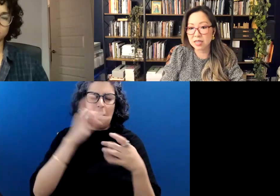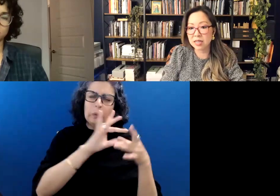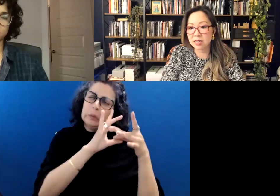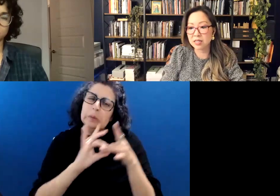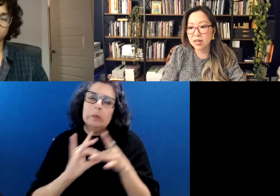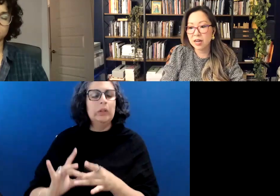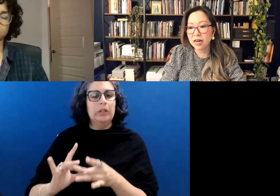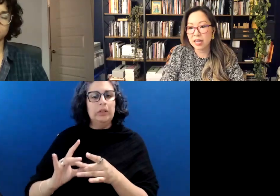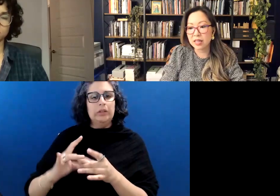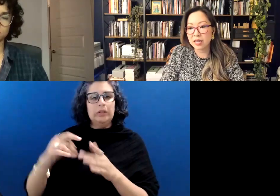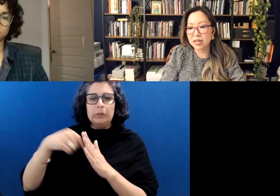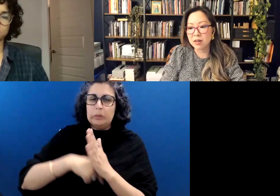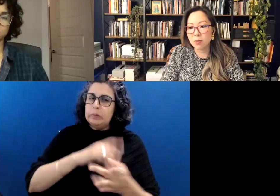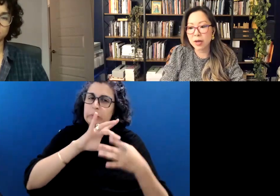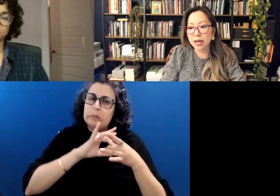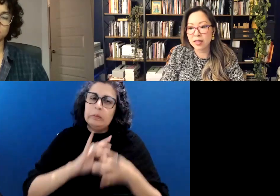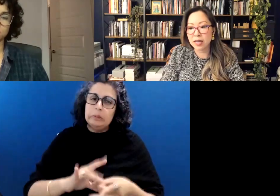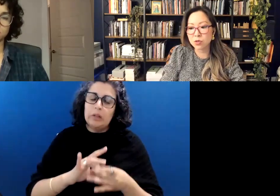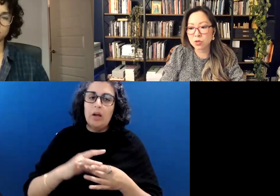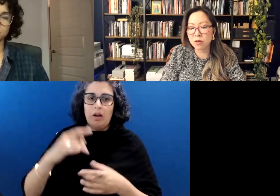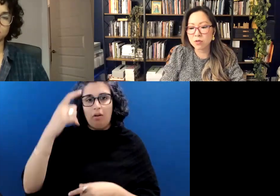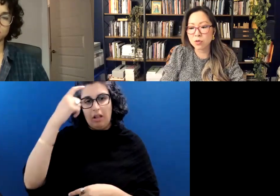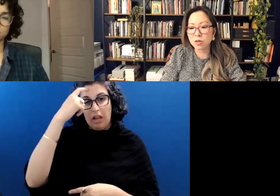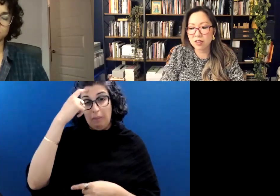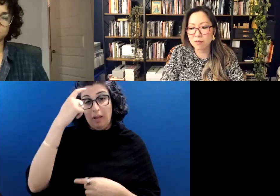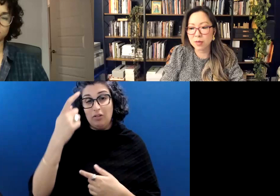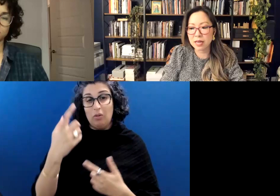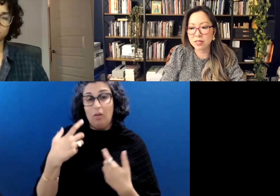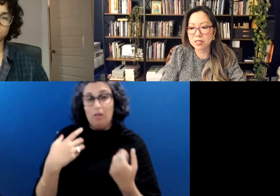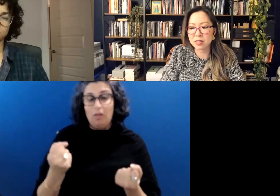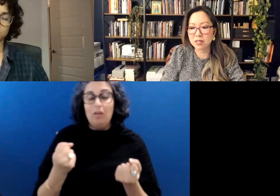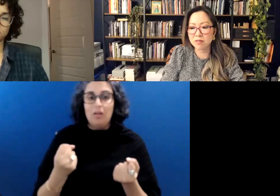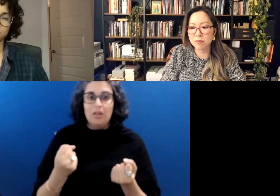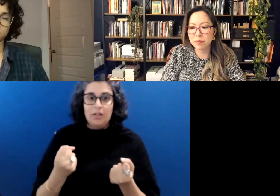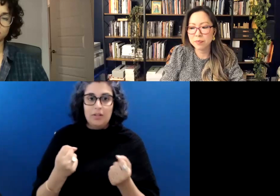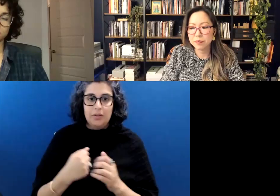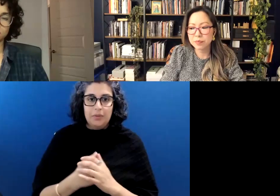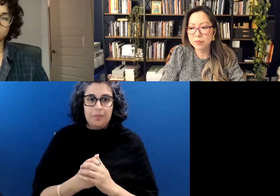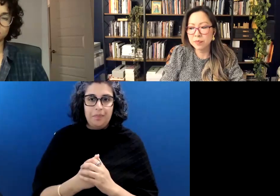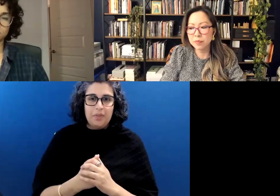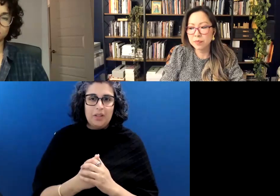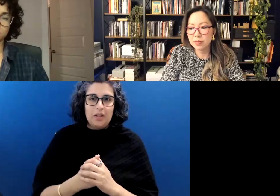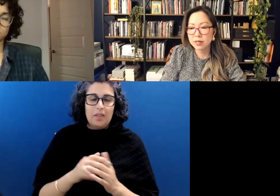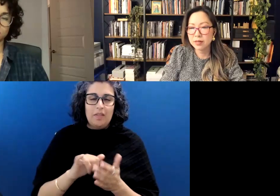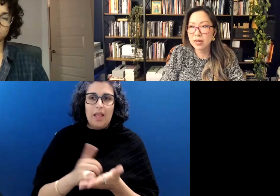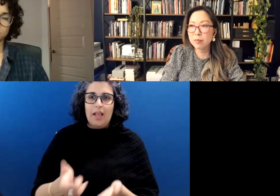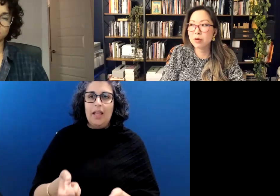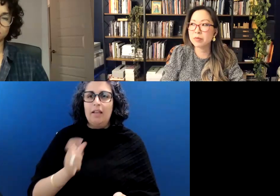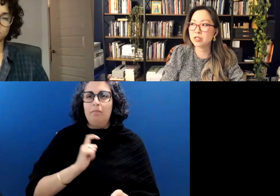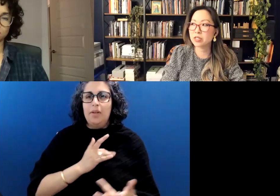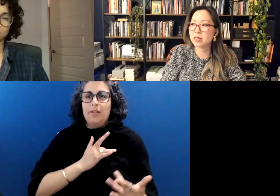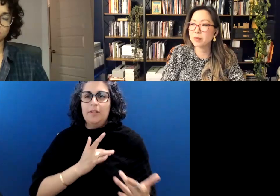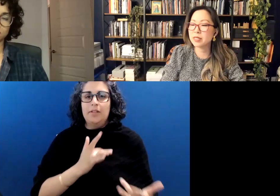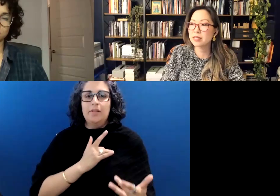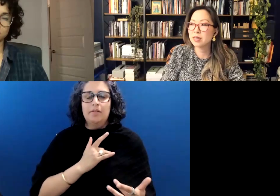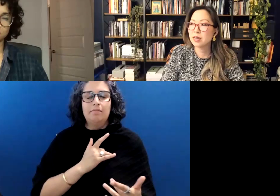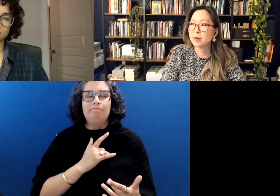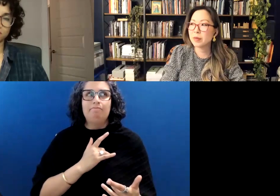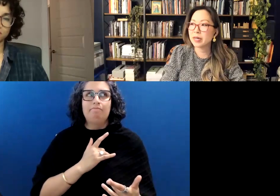and I think in a way that sort of also gave me that sense of—not permission.